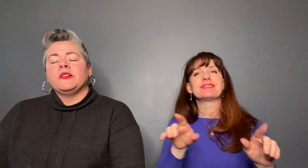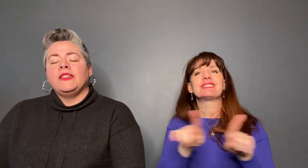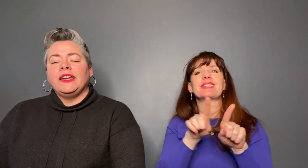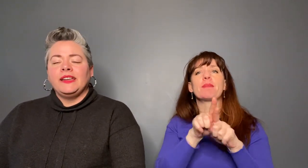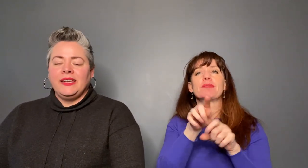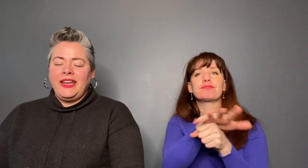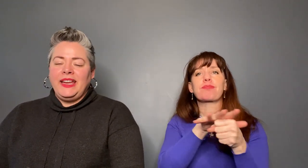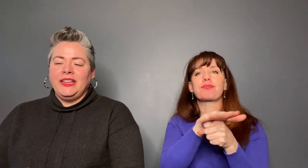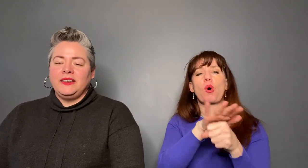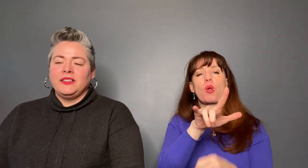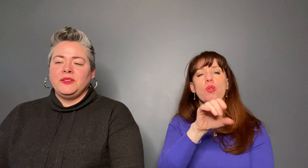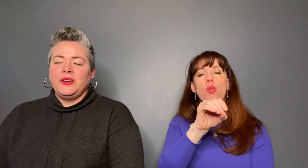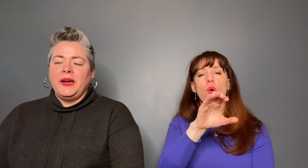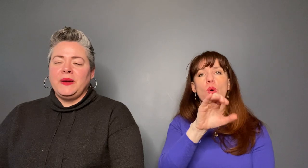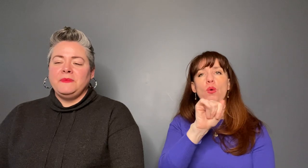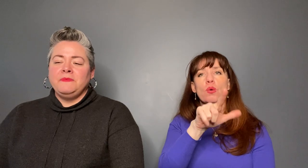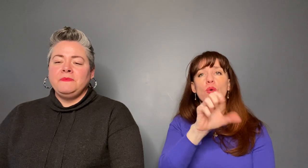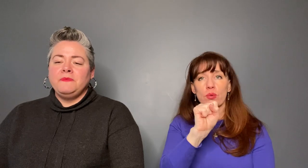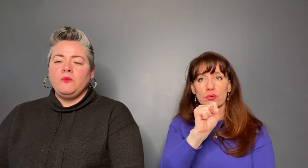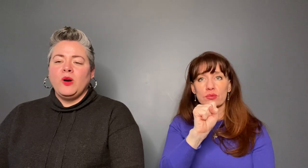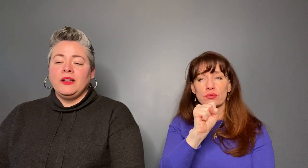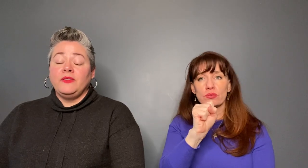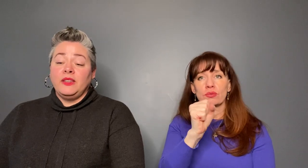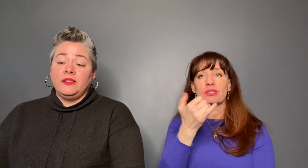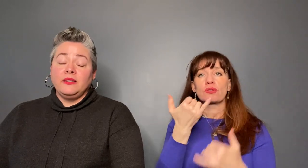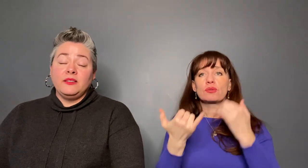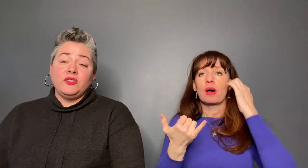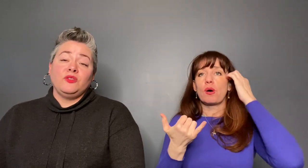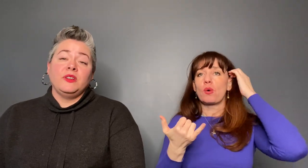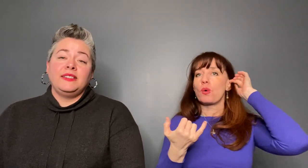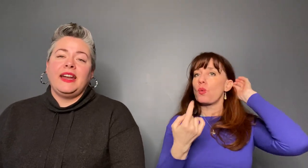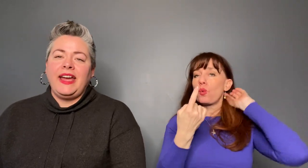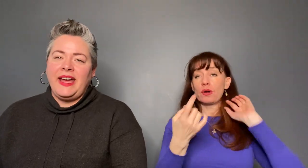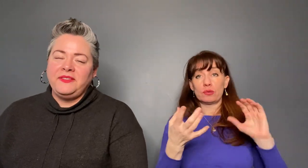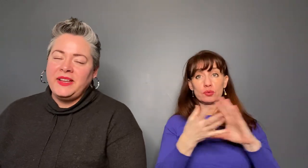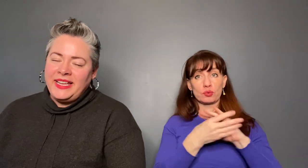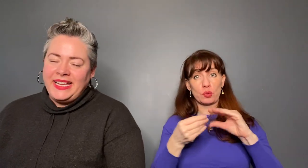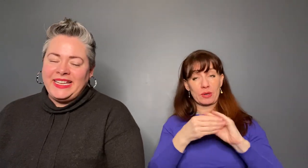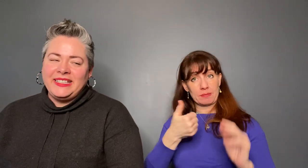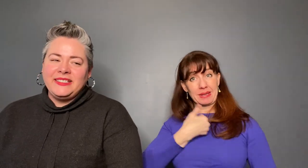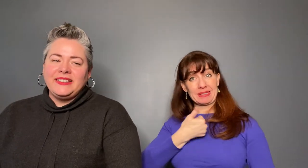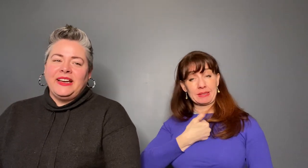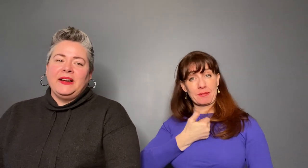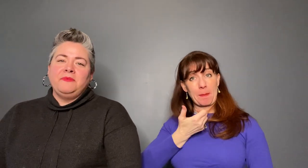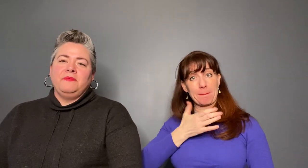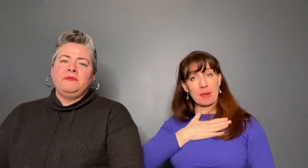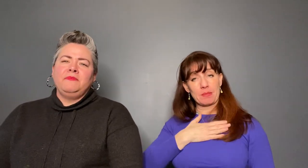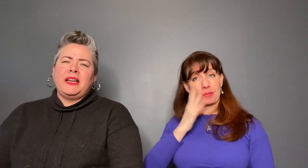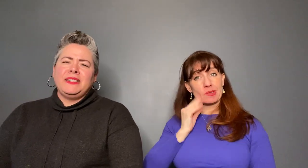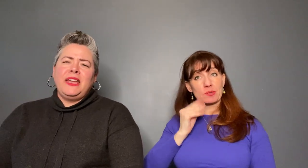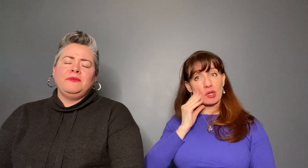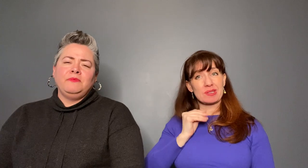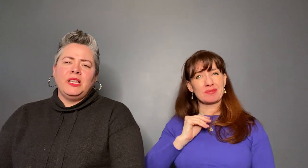of thing. One of the the stories that I have is about ten plus years ago, I